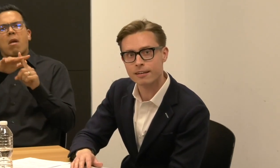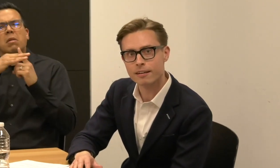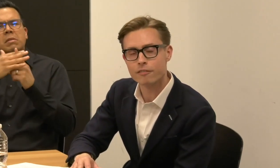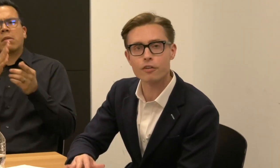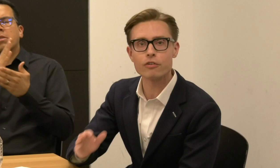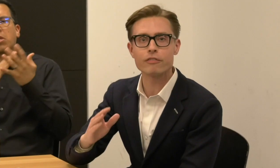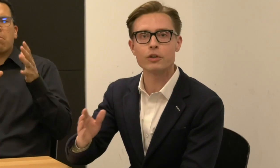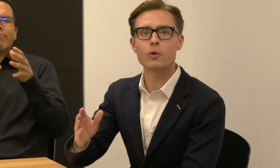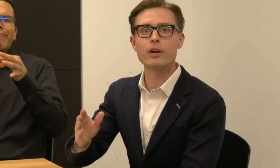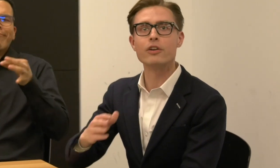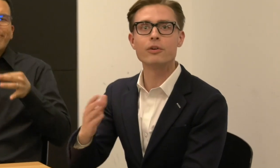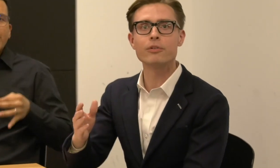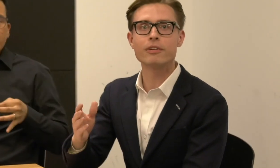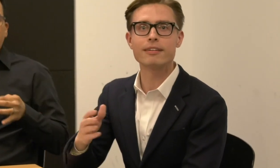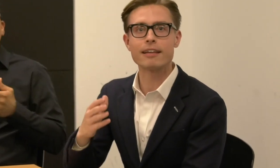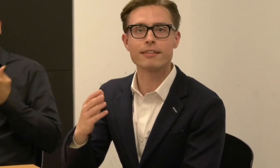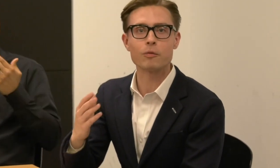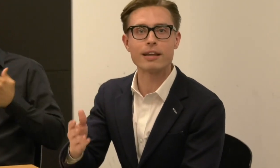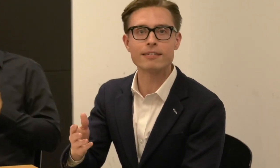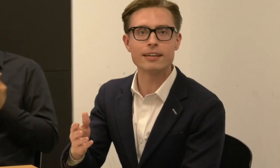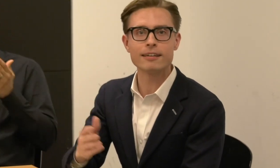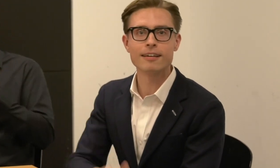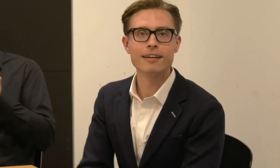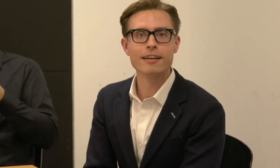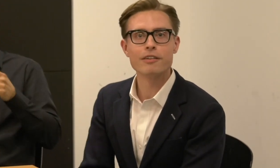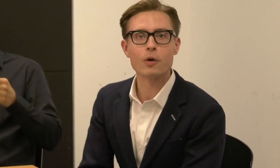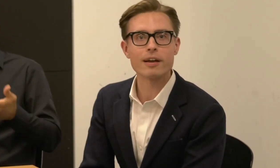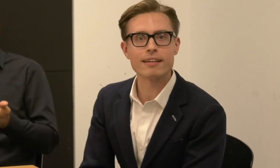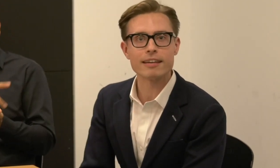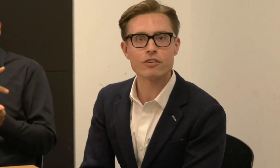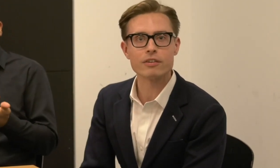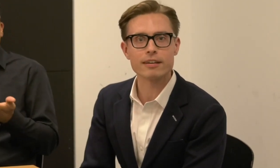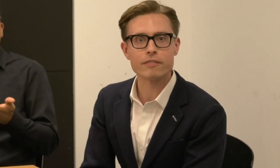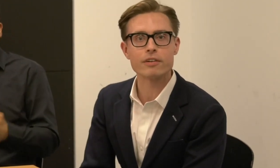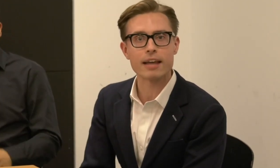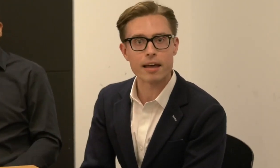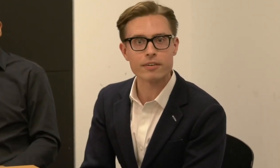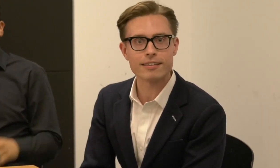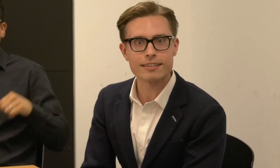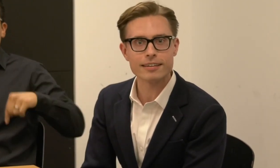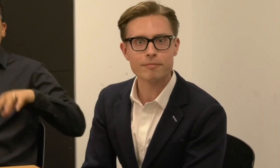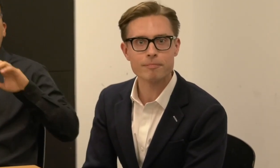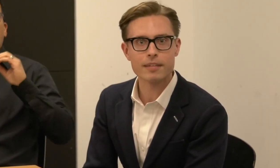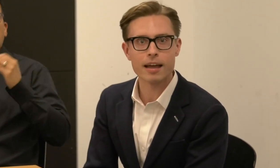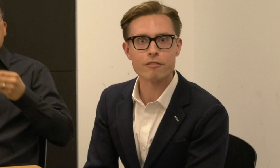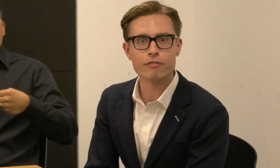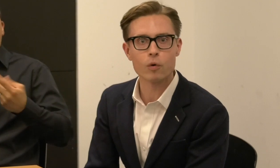For those of you who are new to Dance/NYC, the organization delivers advocacy and four